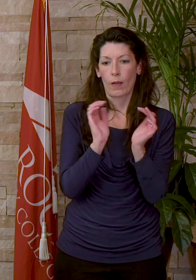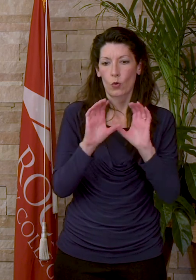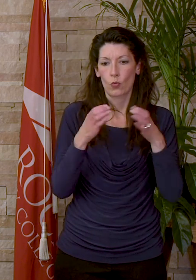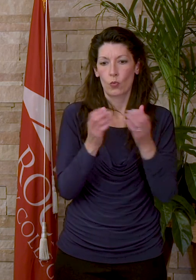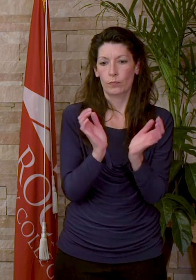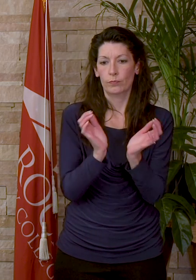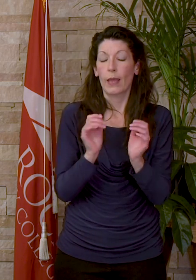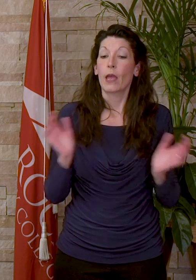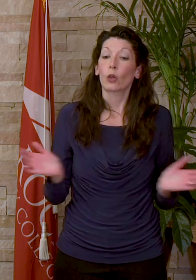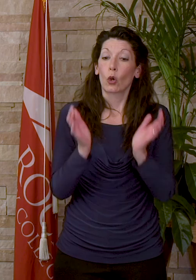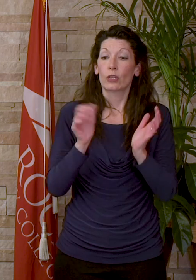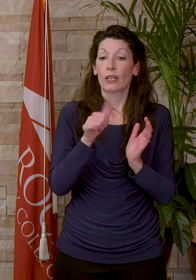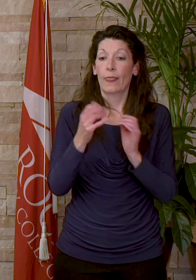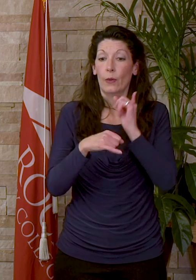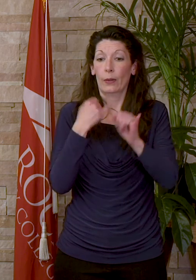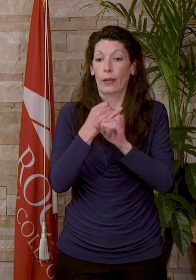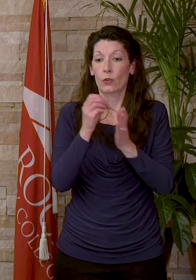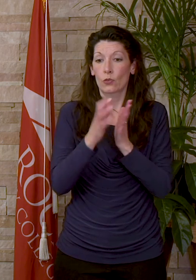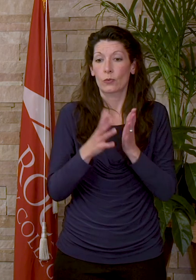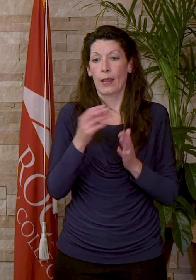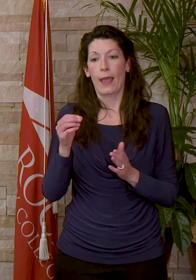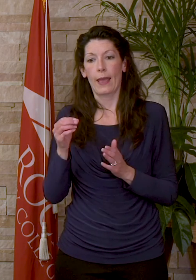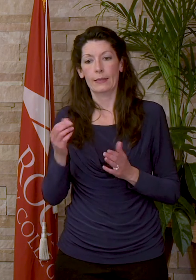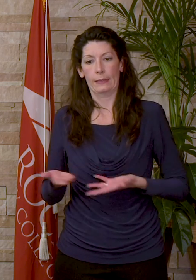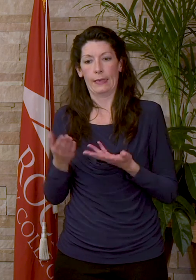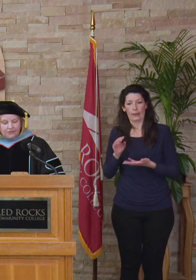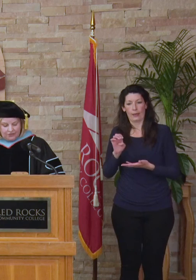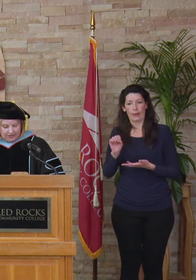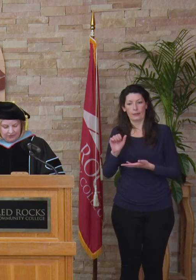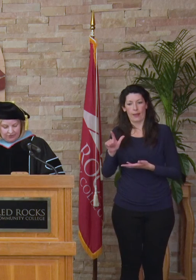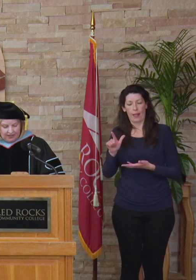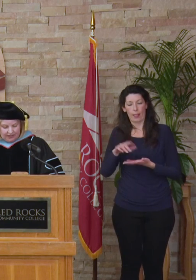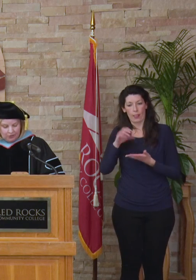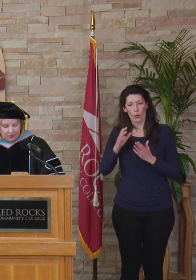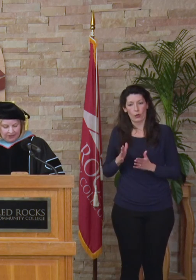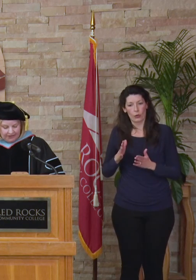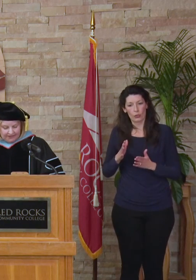international students and resident ESL learners on their journey toward college preparedness.